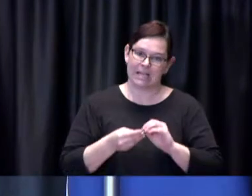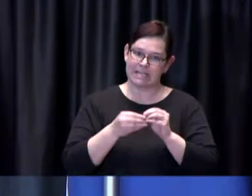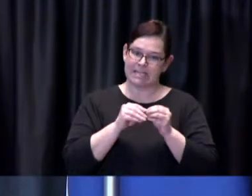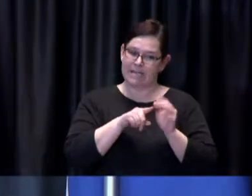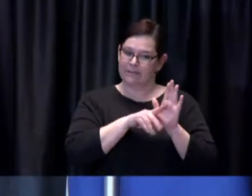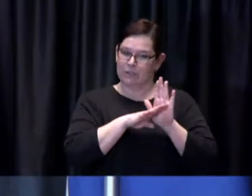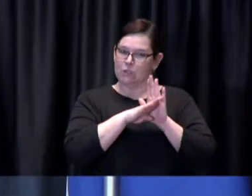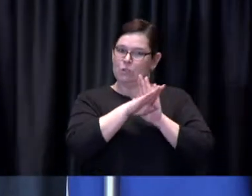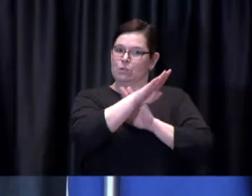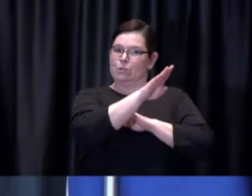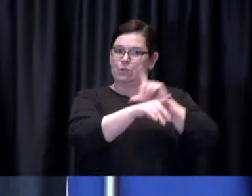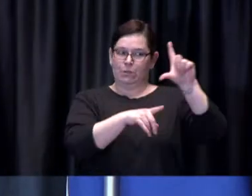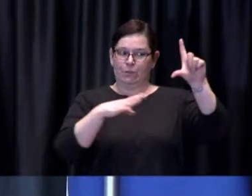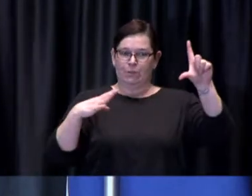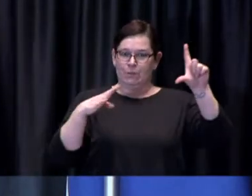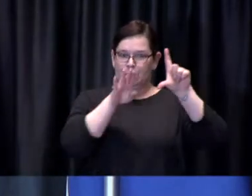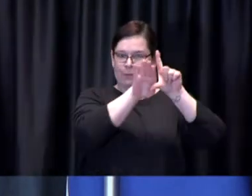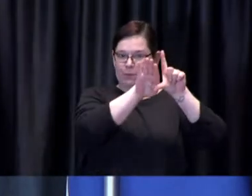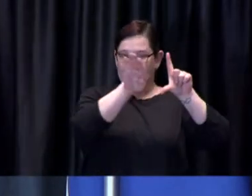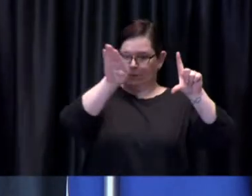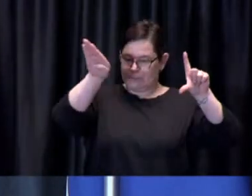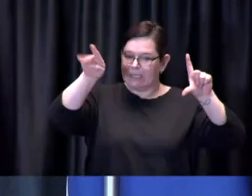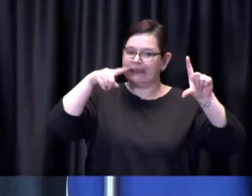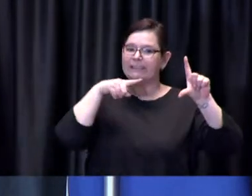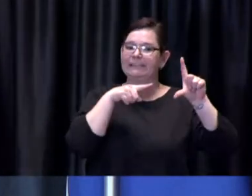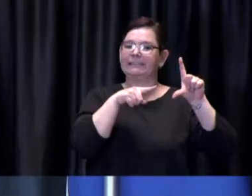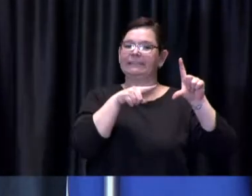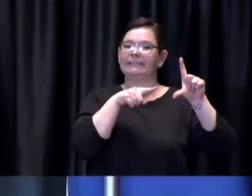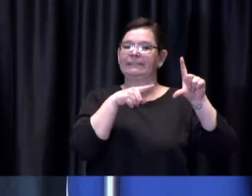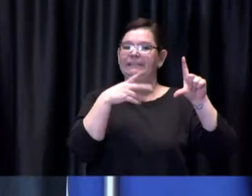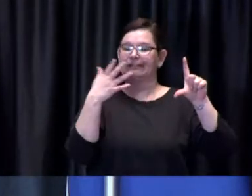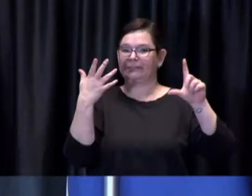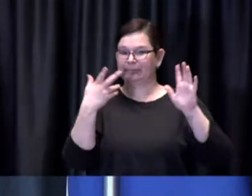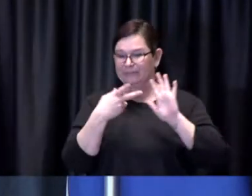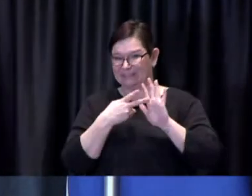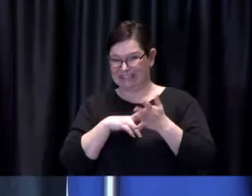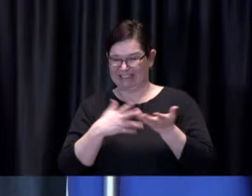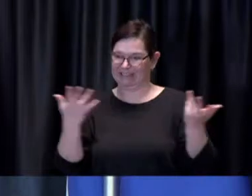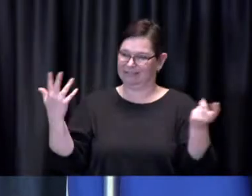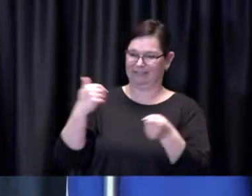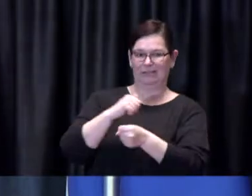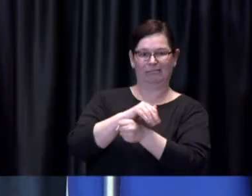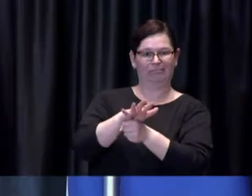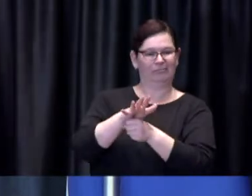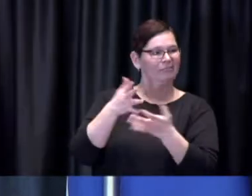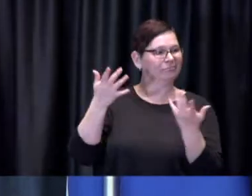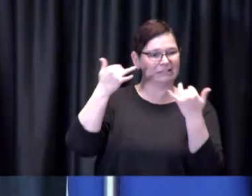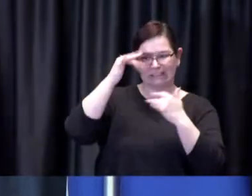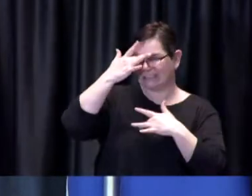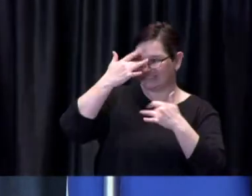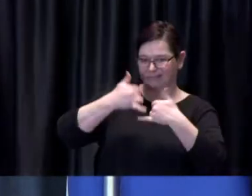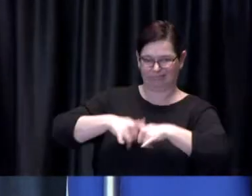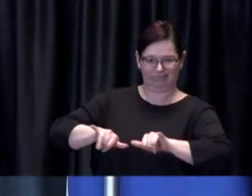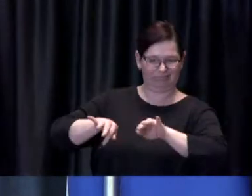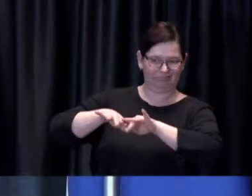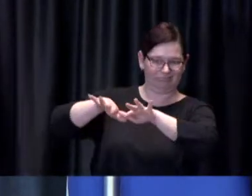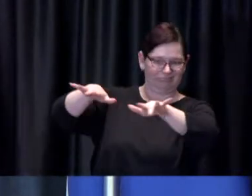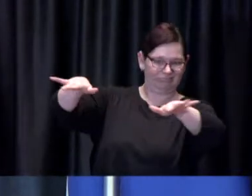is ongoing transmission and trying to find that space where we're we're giving people opportunities to